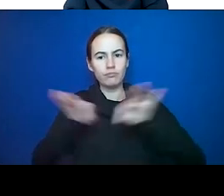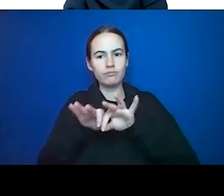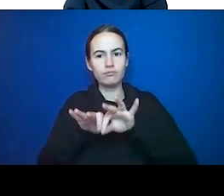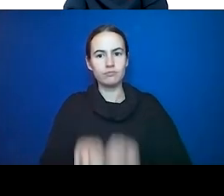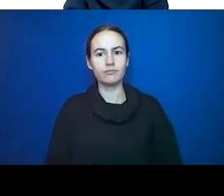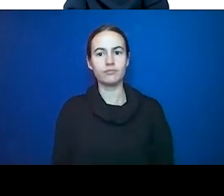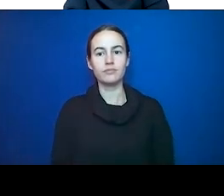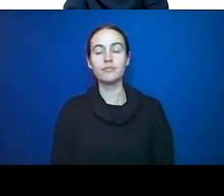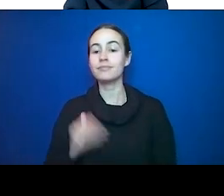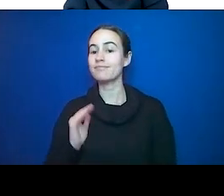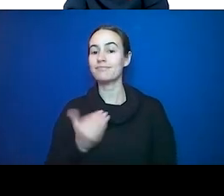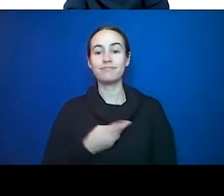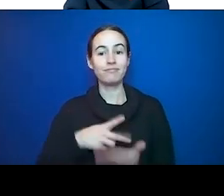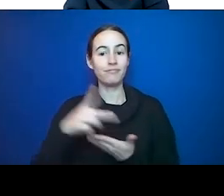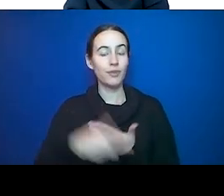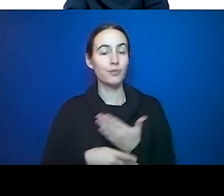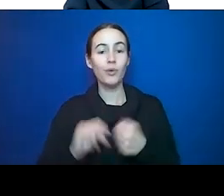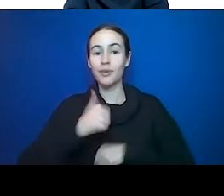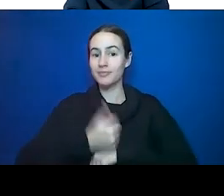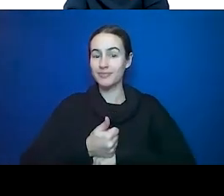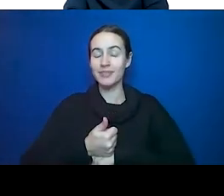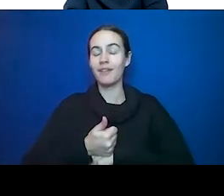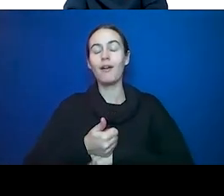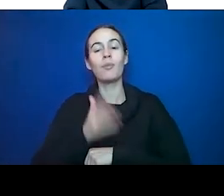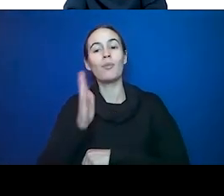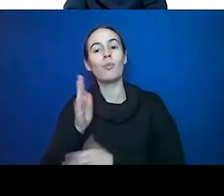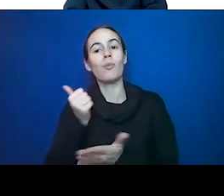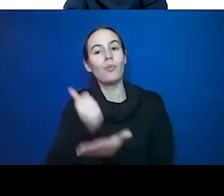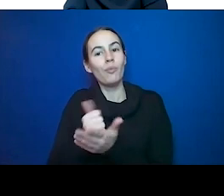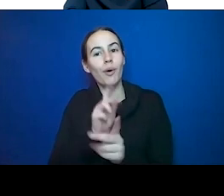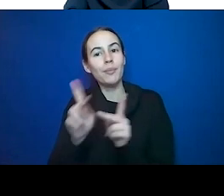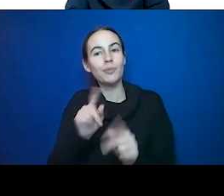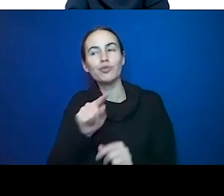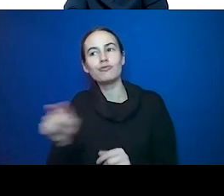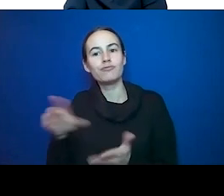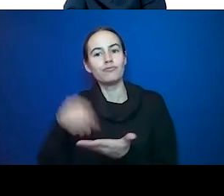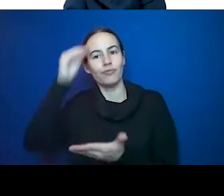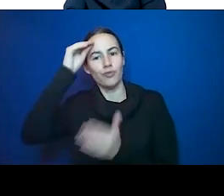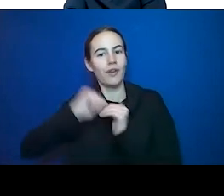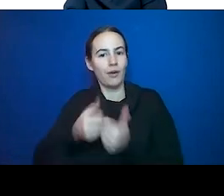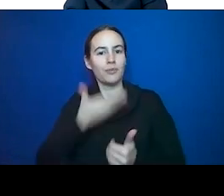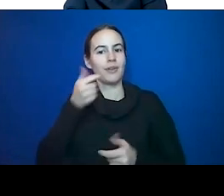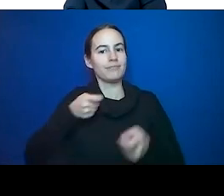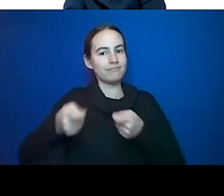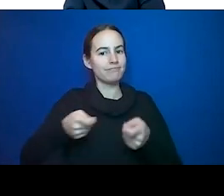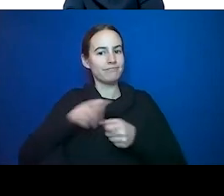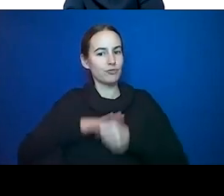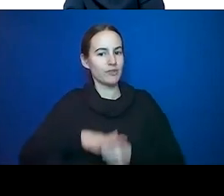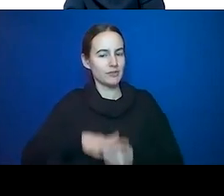people to learn to deal with this.